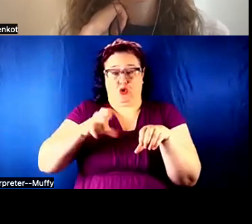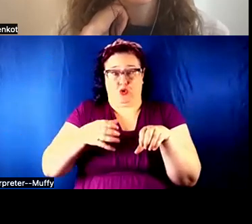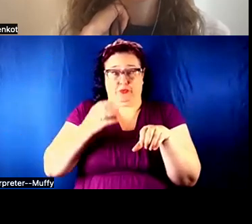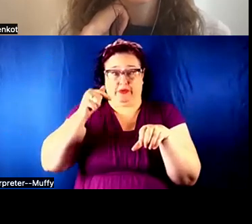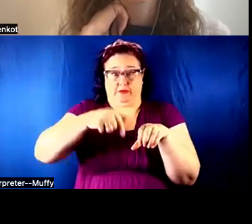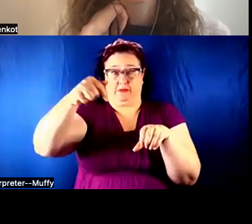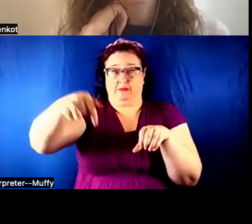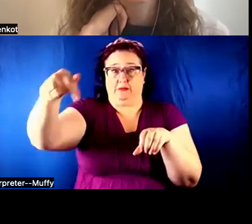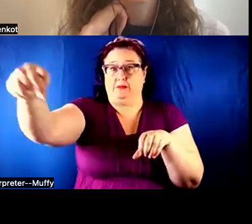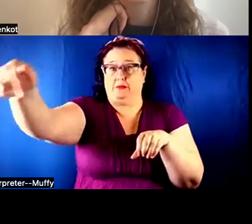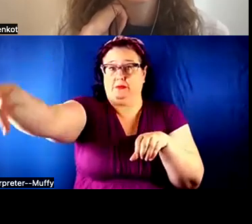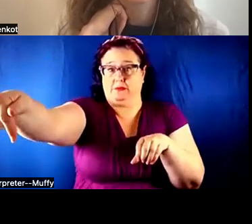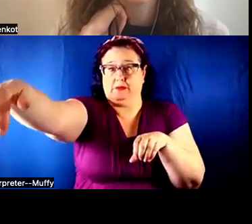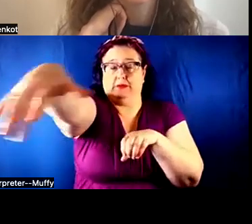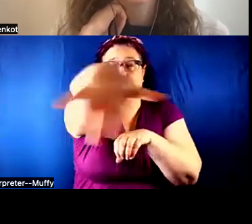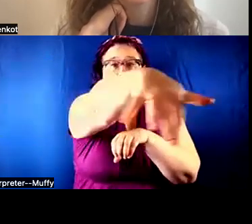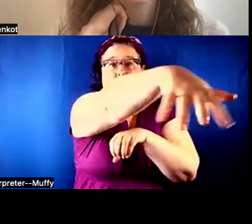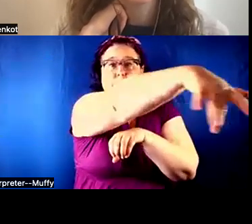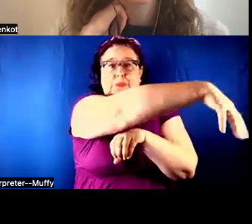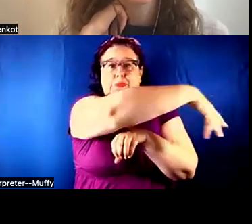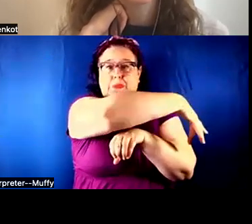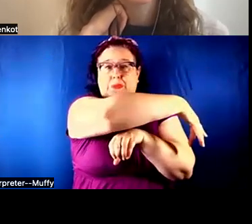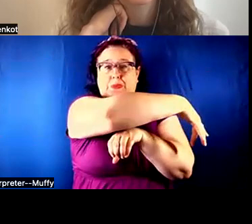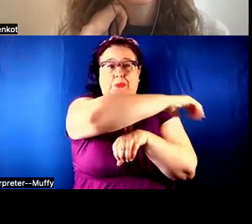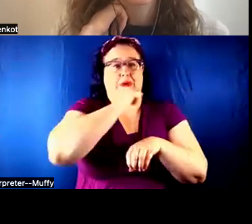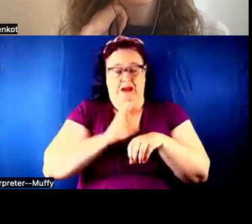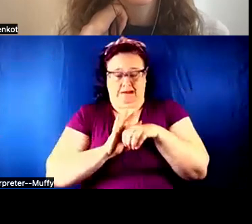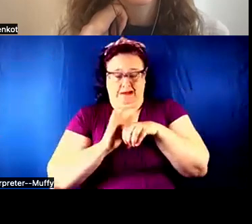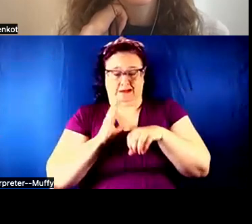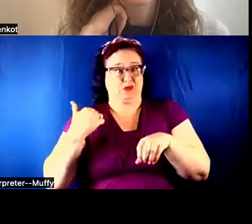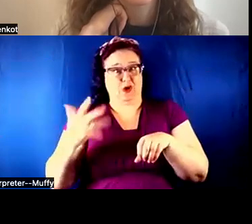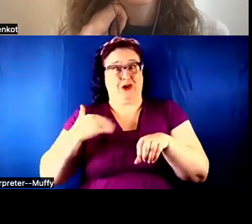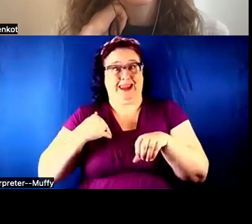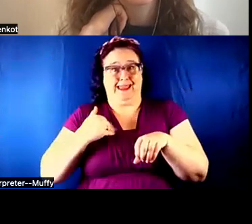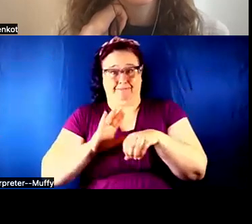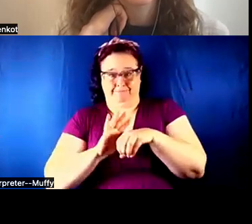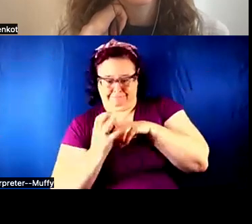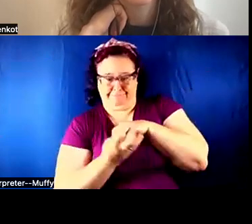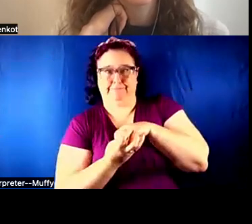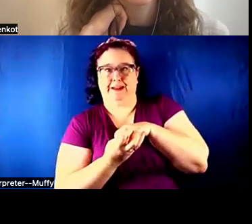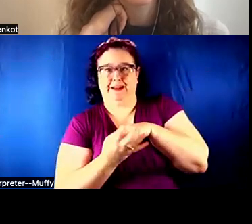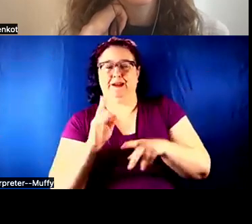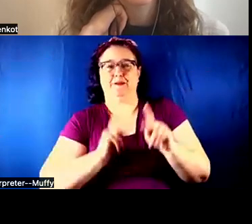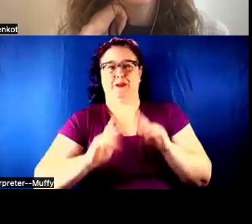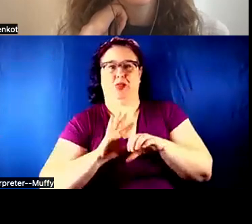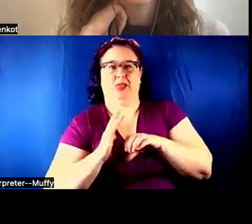I think it is just going to be -- I don't know if there is any really good way of doing it,